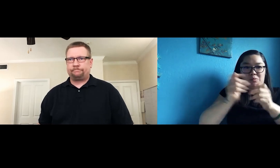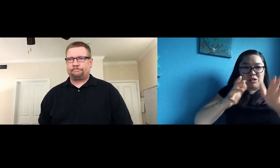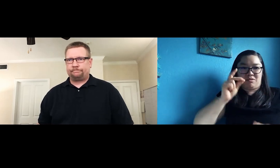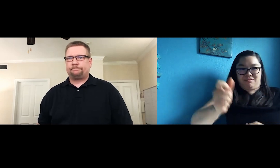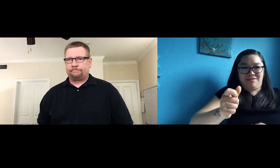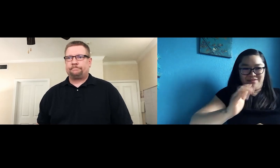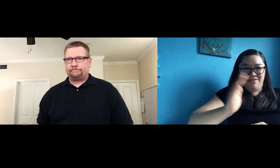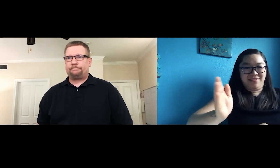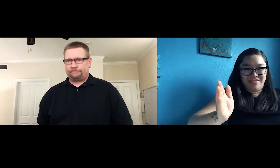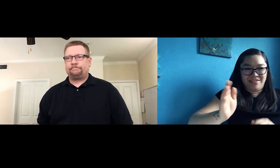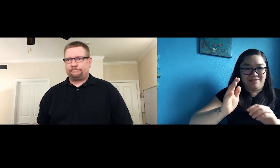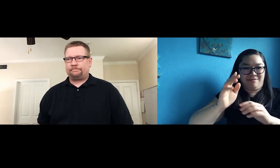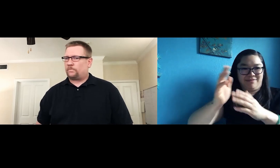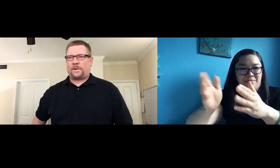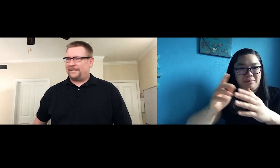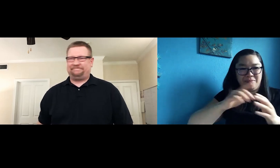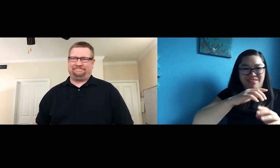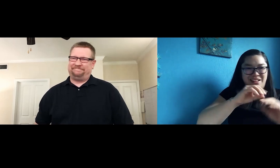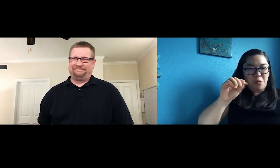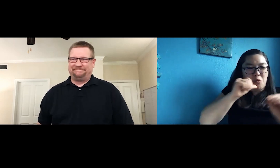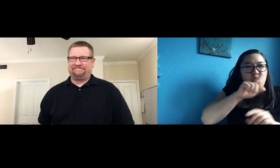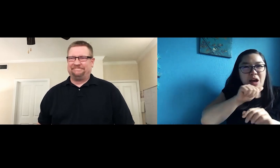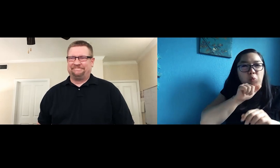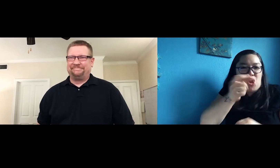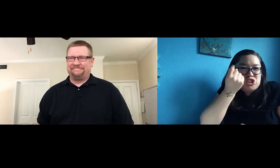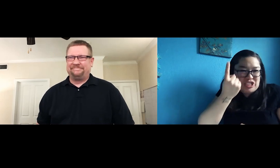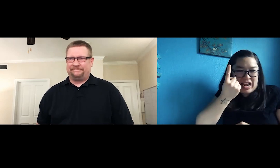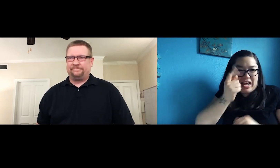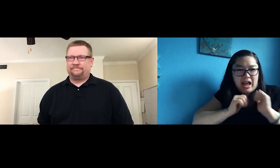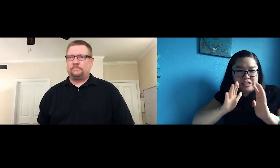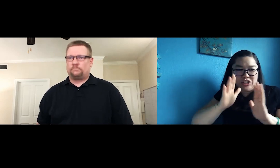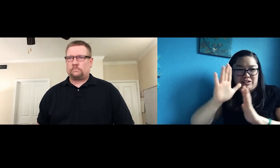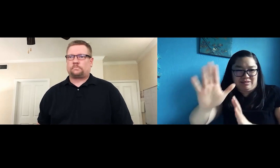might go straight into directing and not truly understand the actor’s experience.